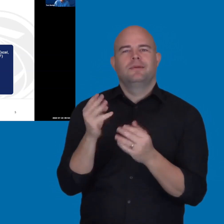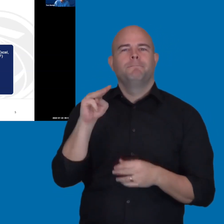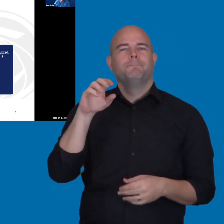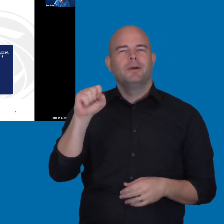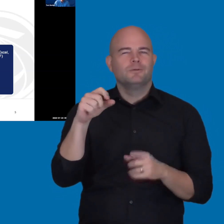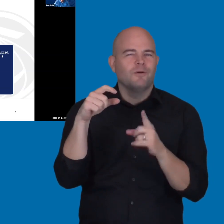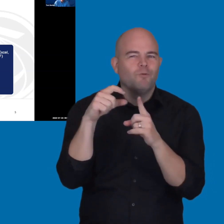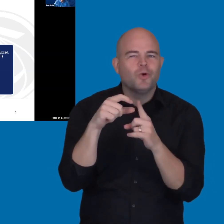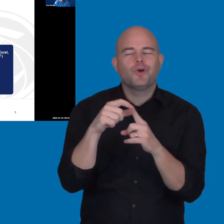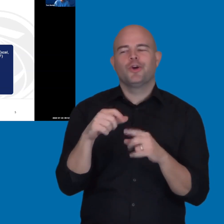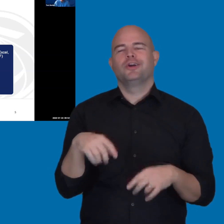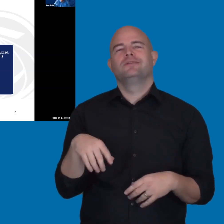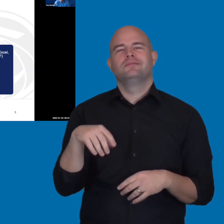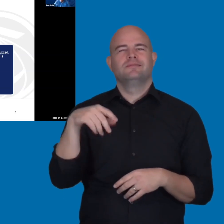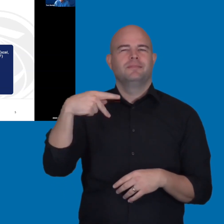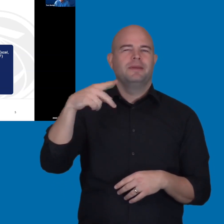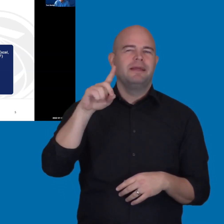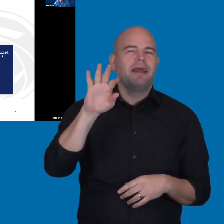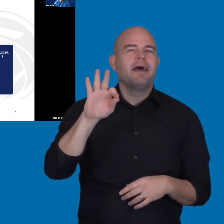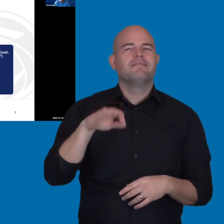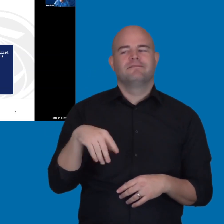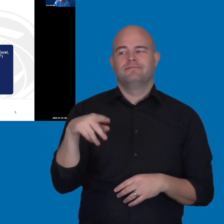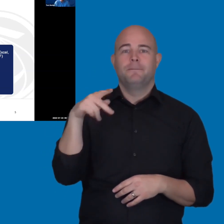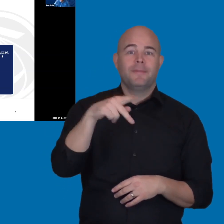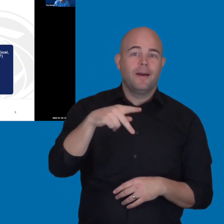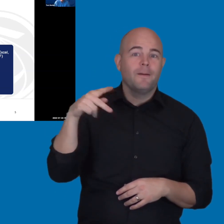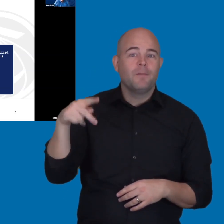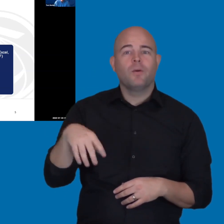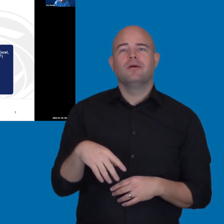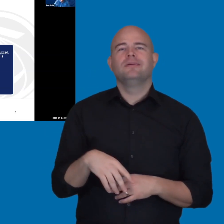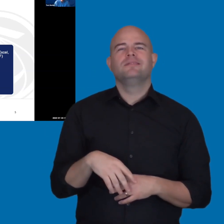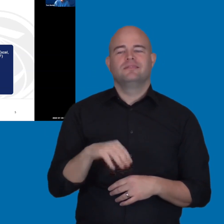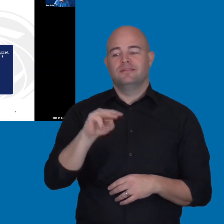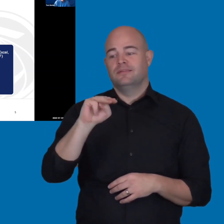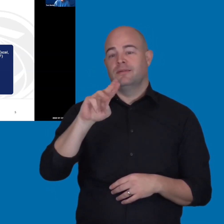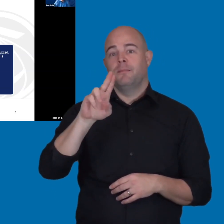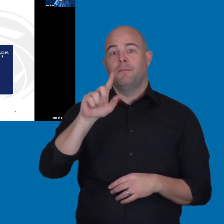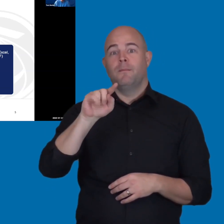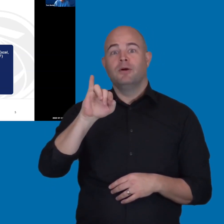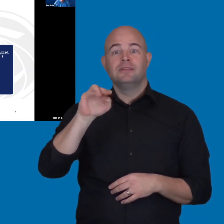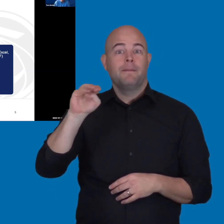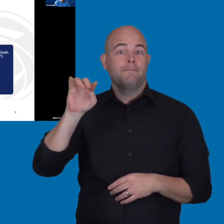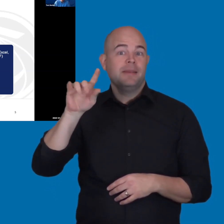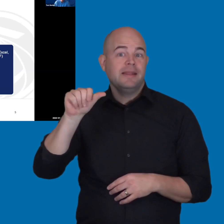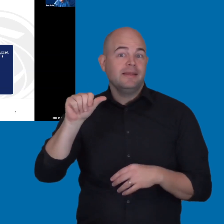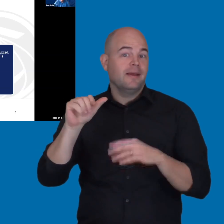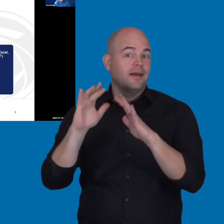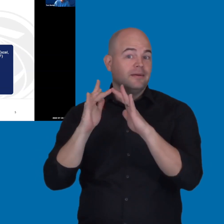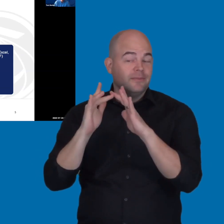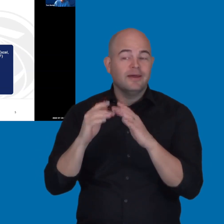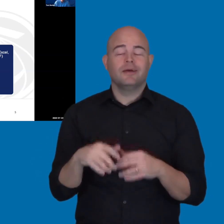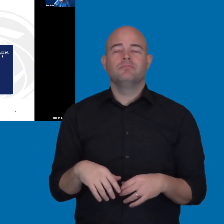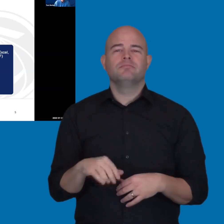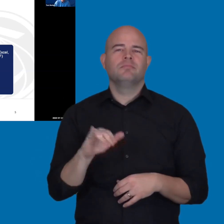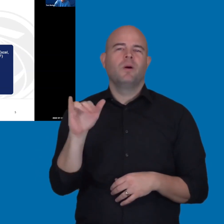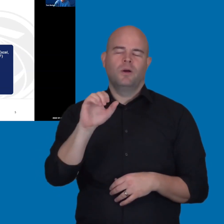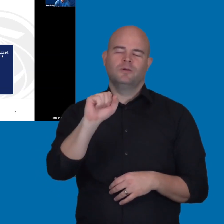Excel, PowerPoint, Adobe PDFs. Multimedia, webpages, and then also social media.